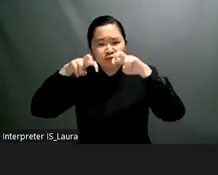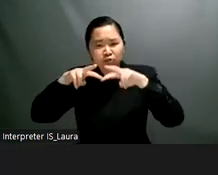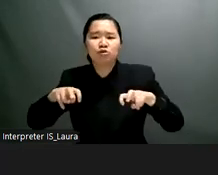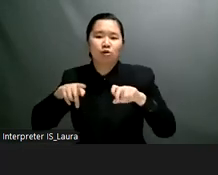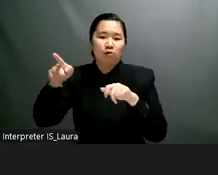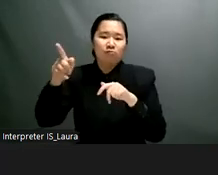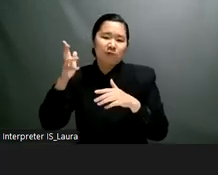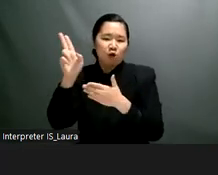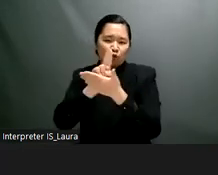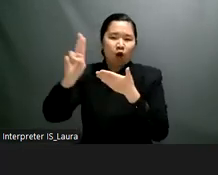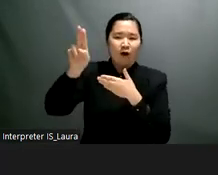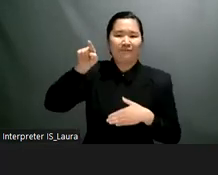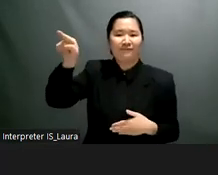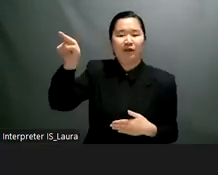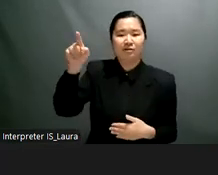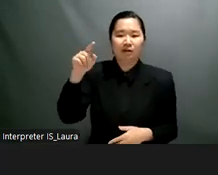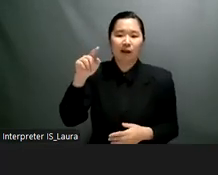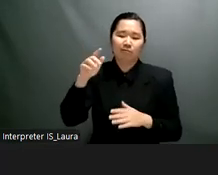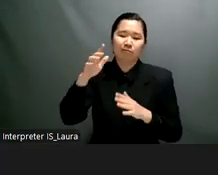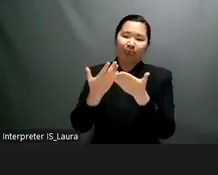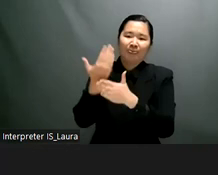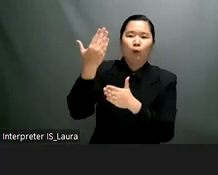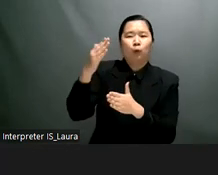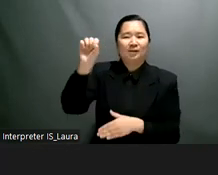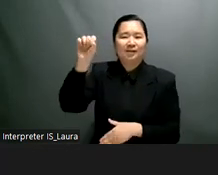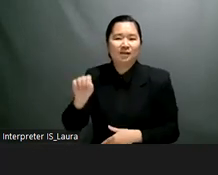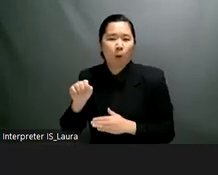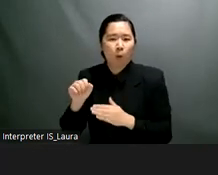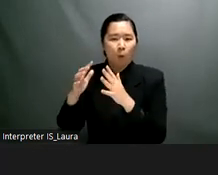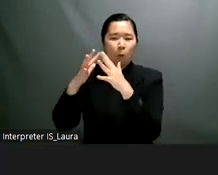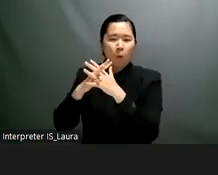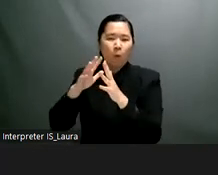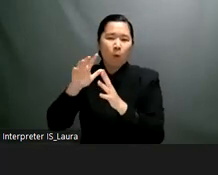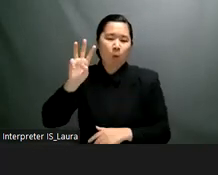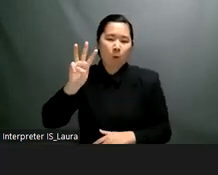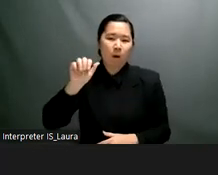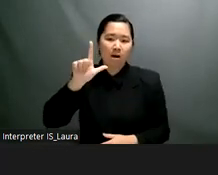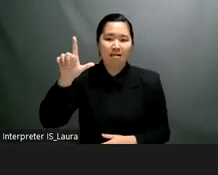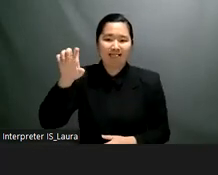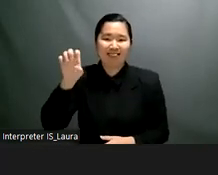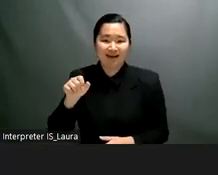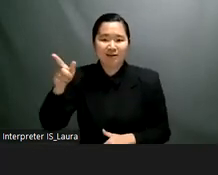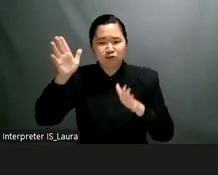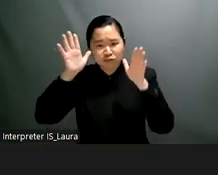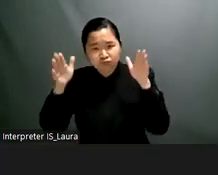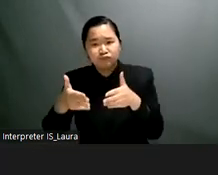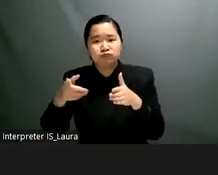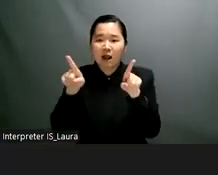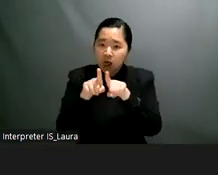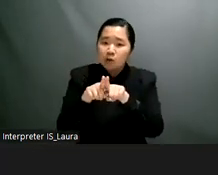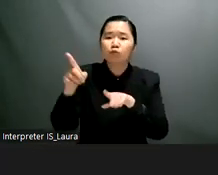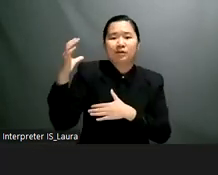coordination mechanisms for the opportunity to participate in this first session of the 2022